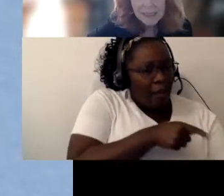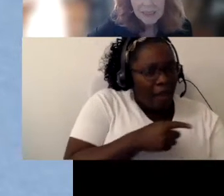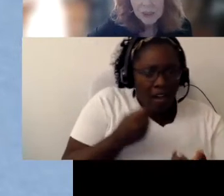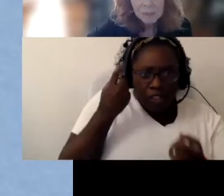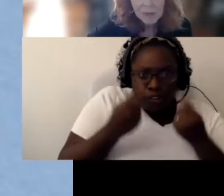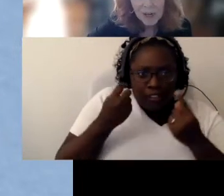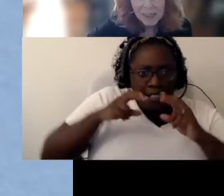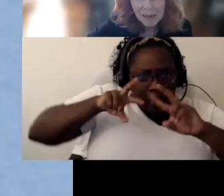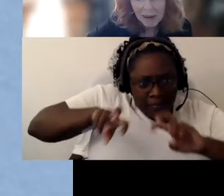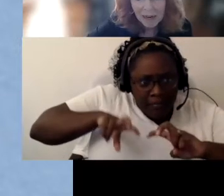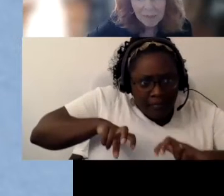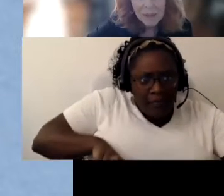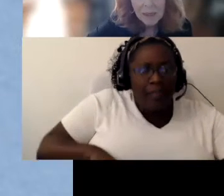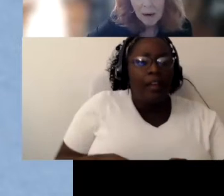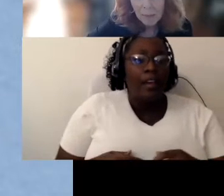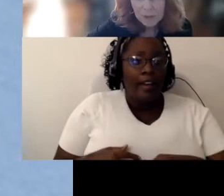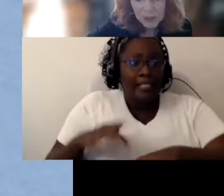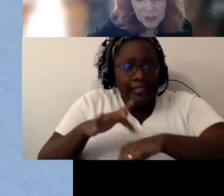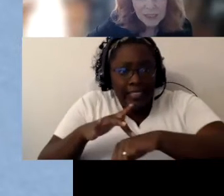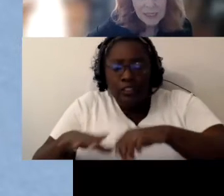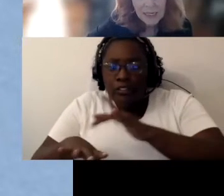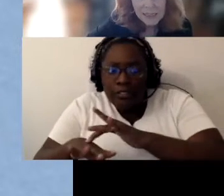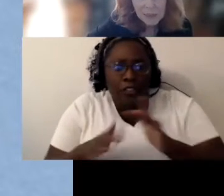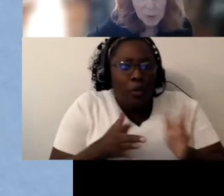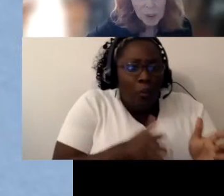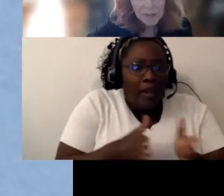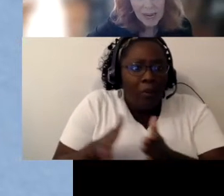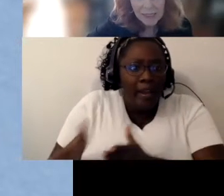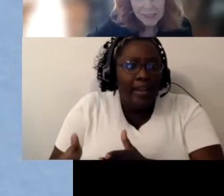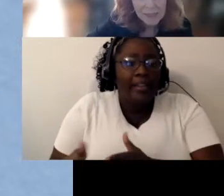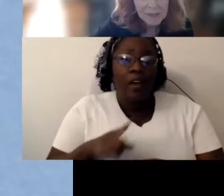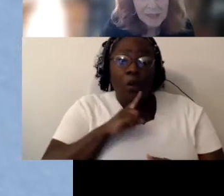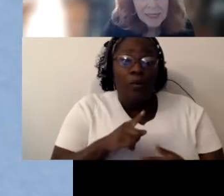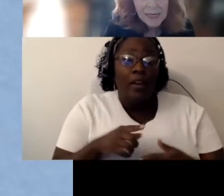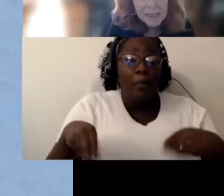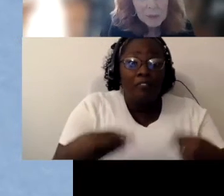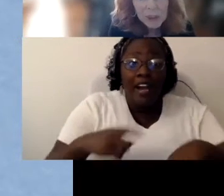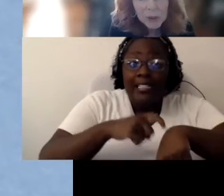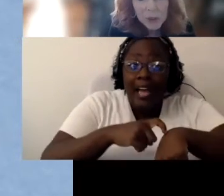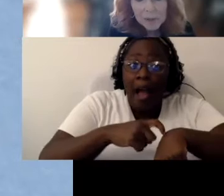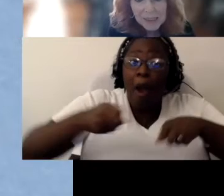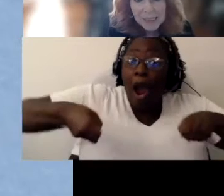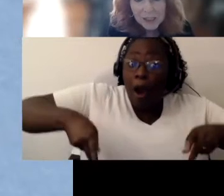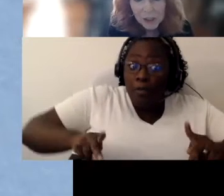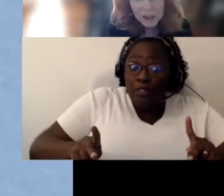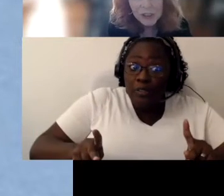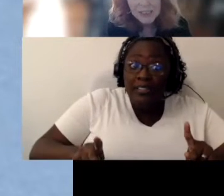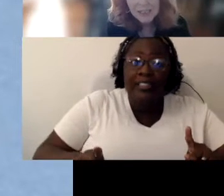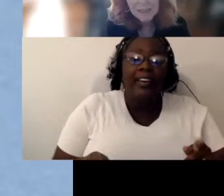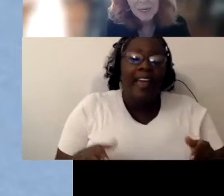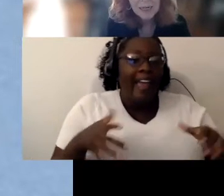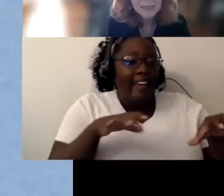Such as providing time, opportunity, and supporting active exploratory procedures to systematically